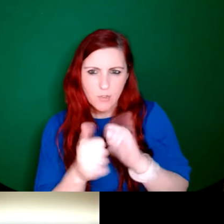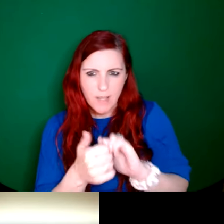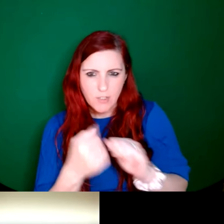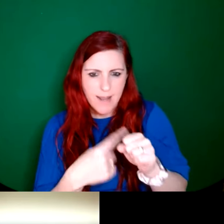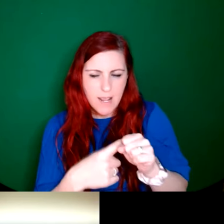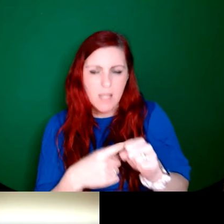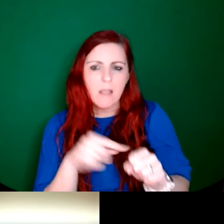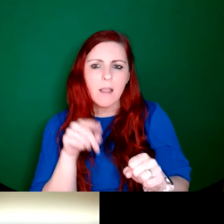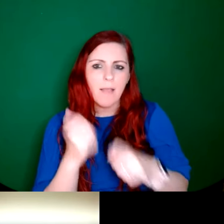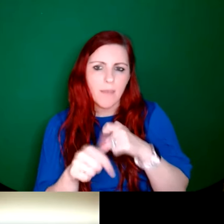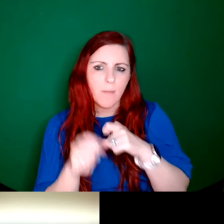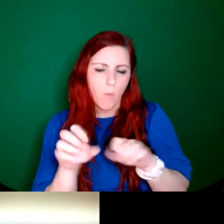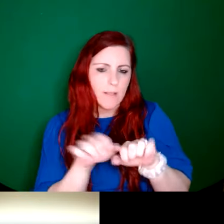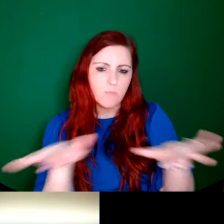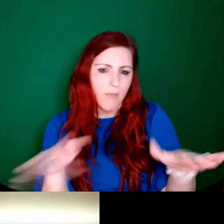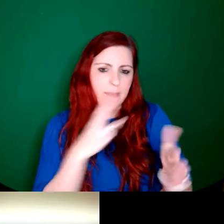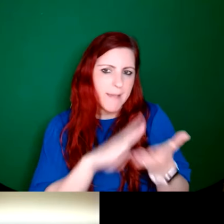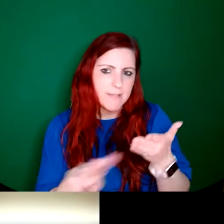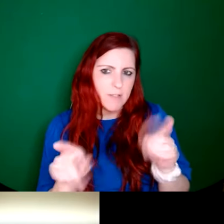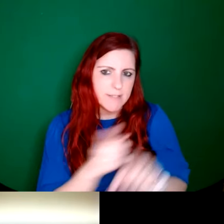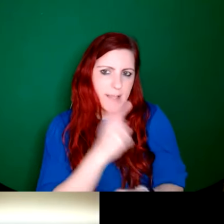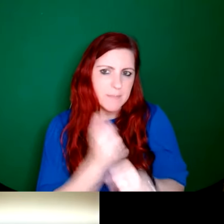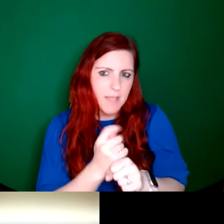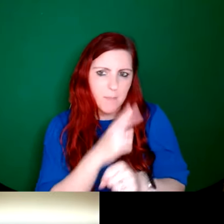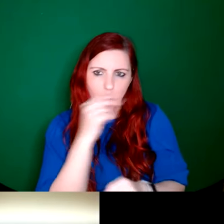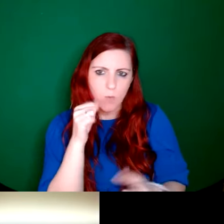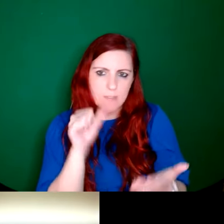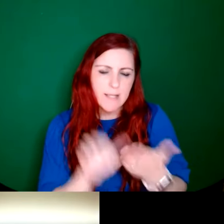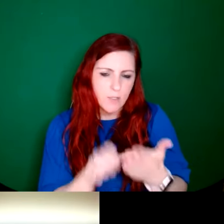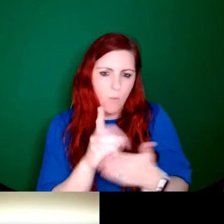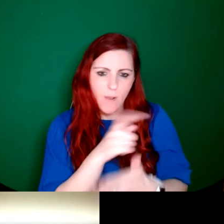definitely be spreading the word in the newsletter, and social media and on our